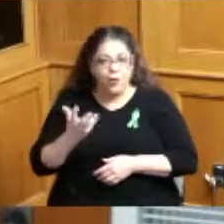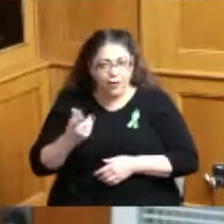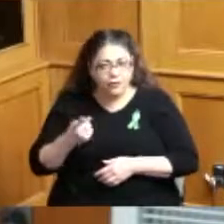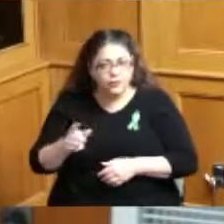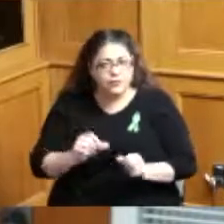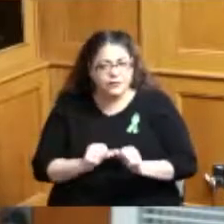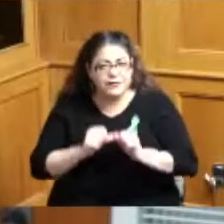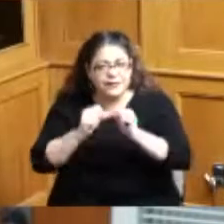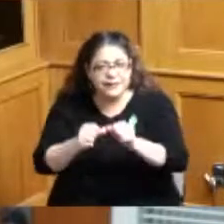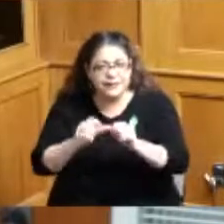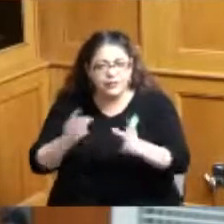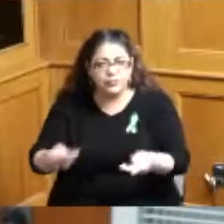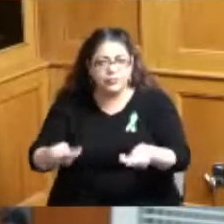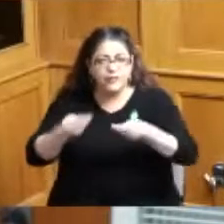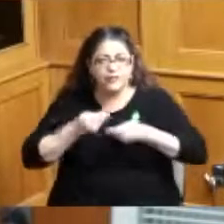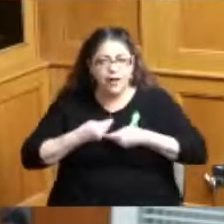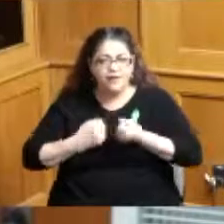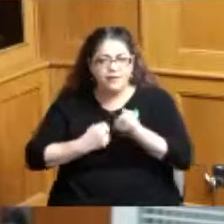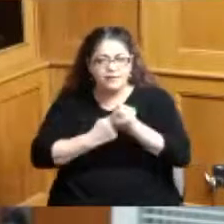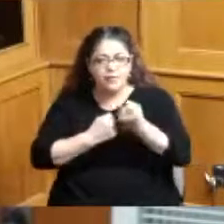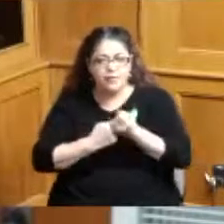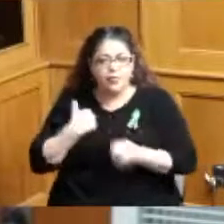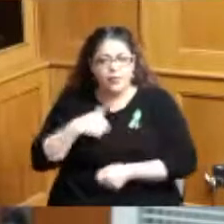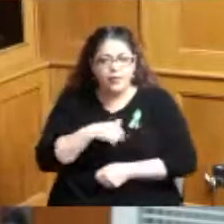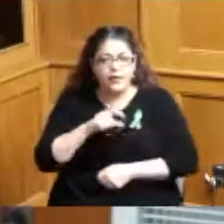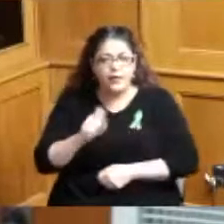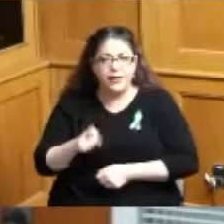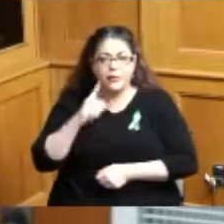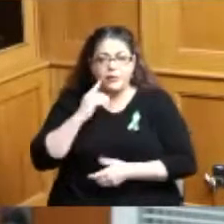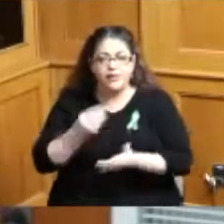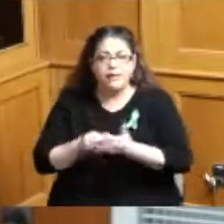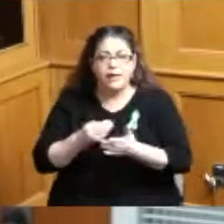continue to provide us the support that we need with the funding and the monies that are available